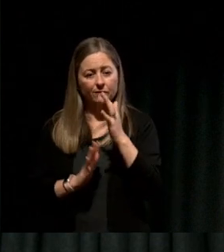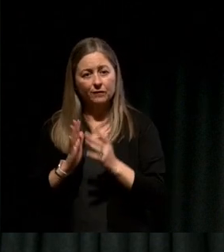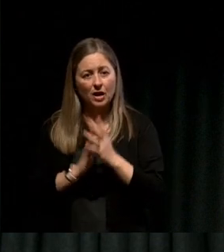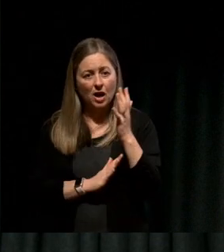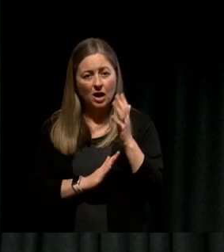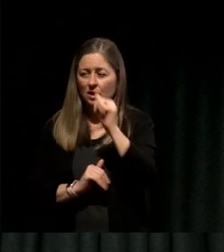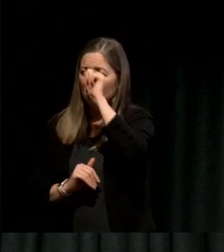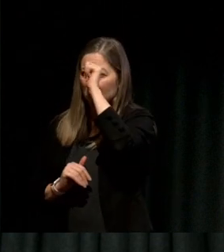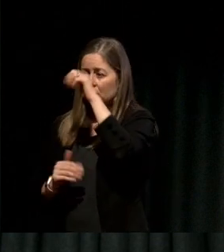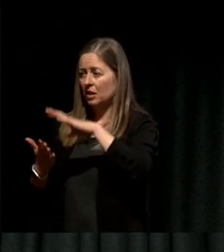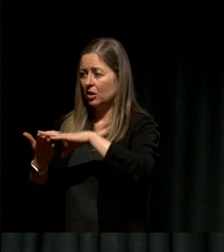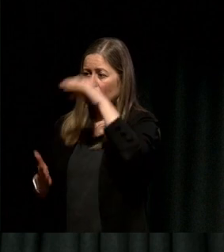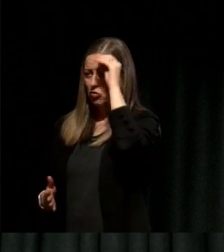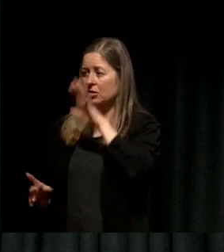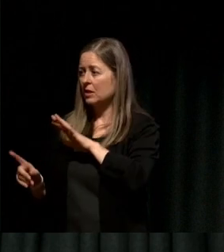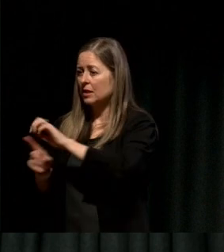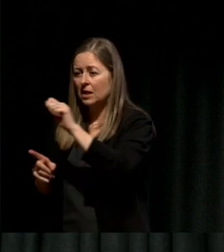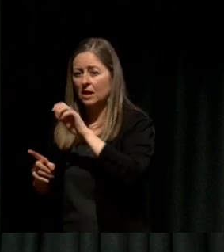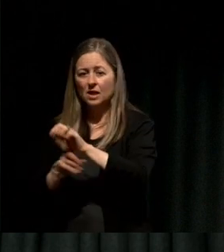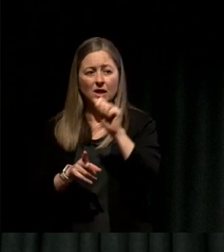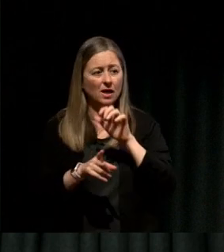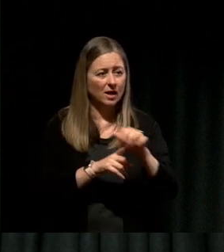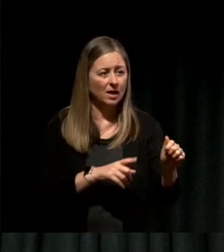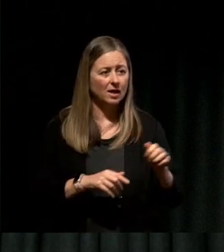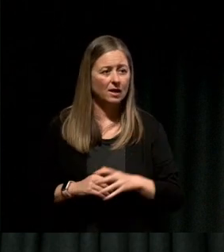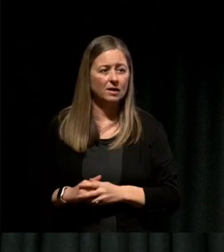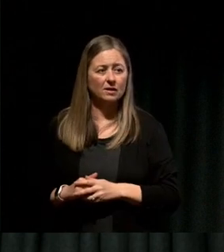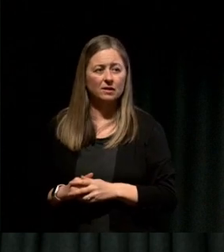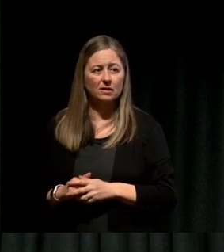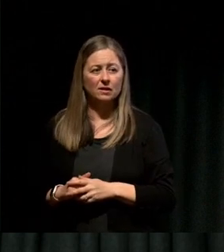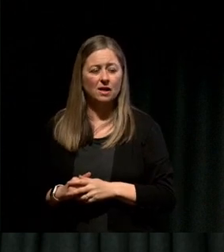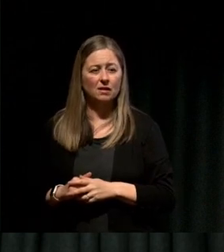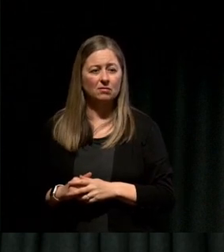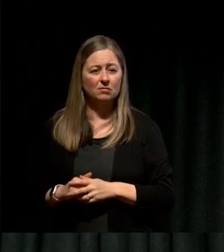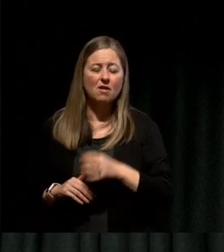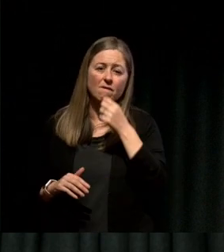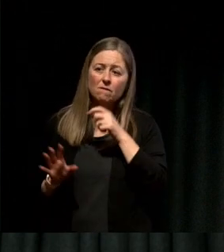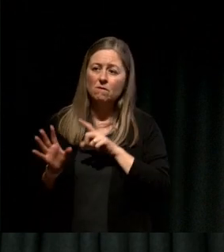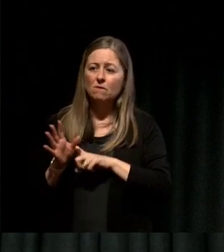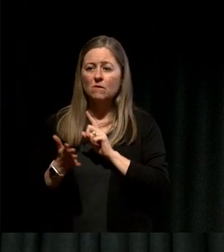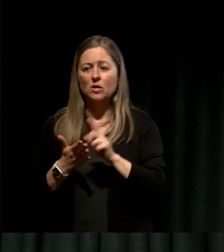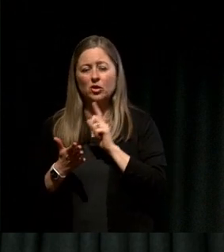I was sitting in your shoes a few years on and I still felt like I didn't have the ability to make the change I wanted to make.